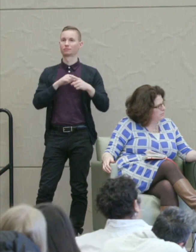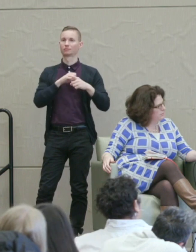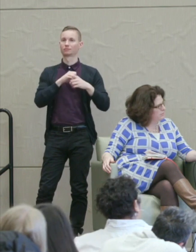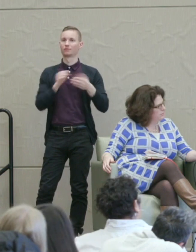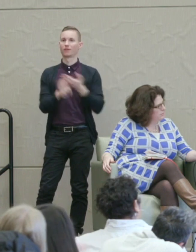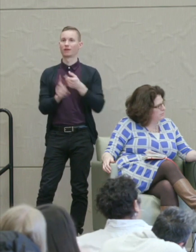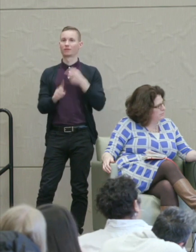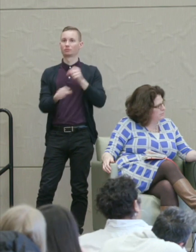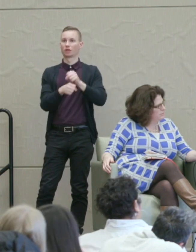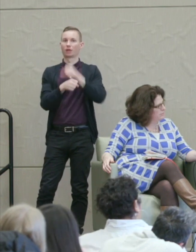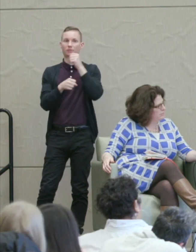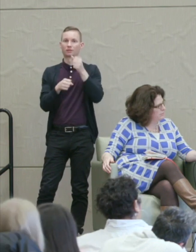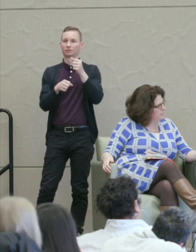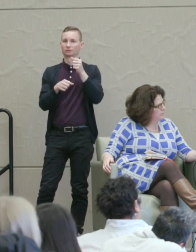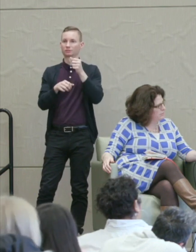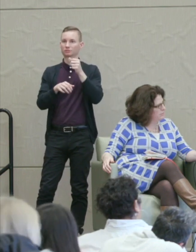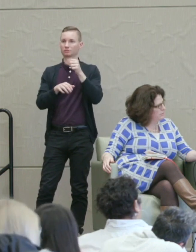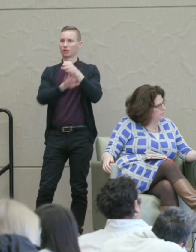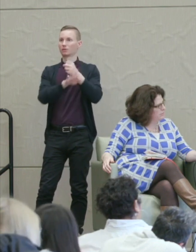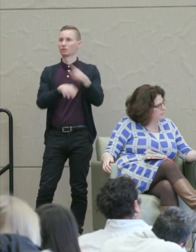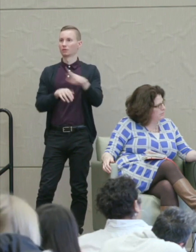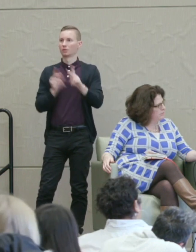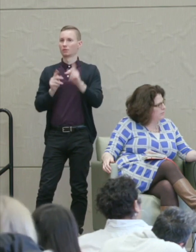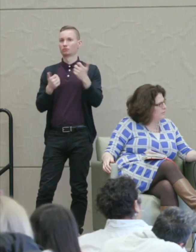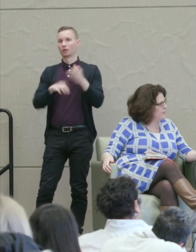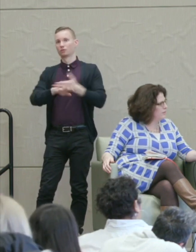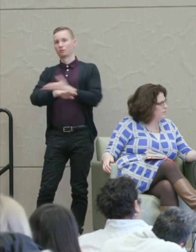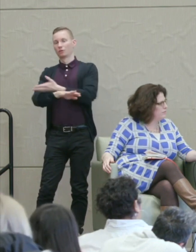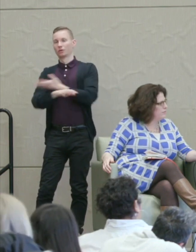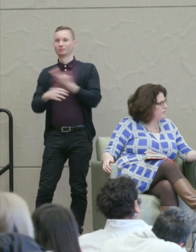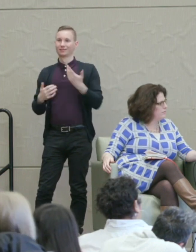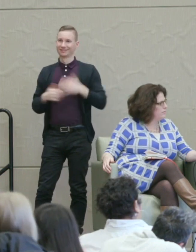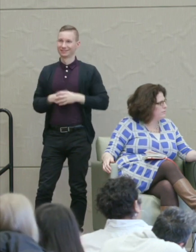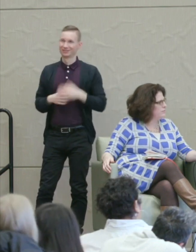He tried to reform them. And so then he became a novelist. And so anyway.